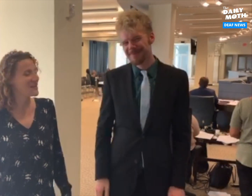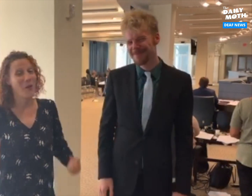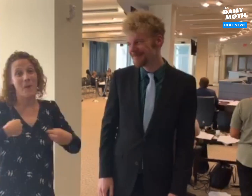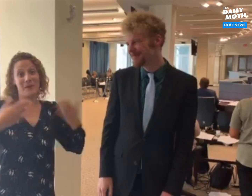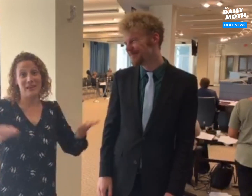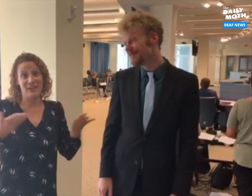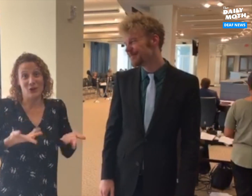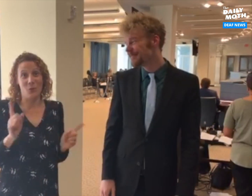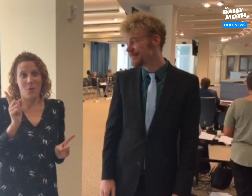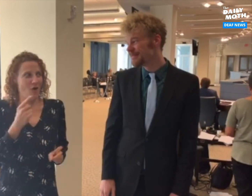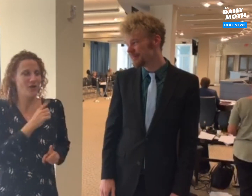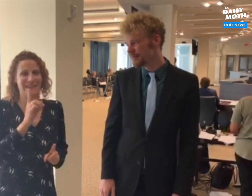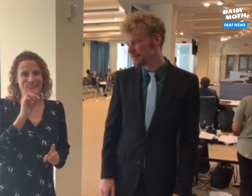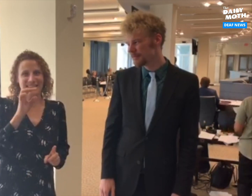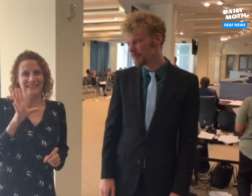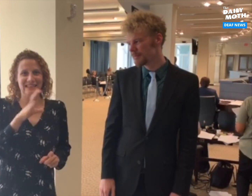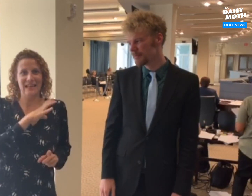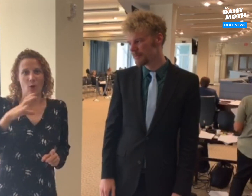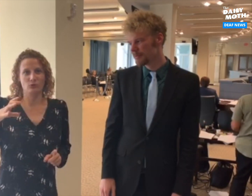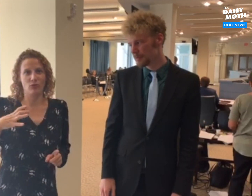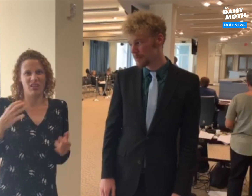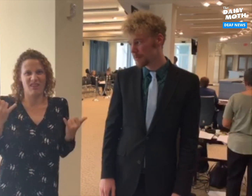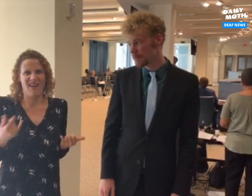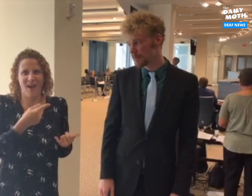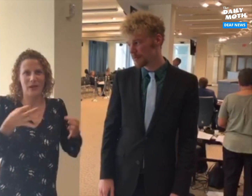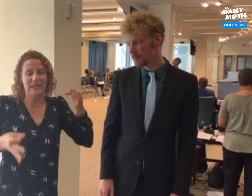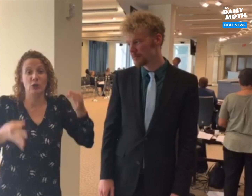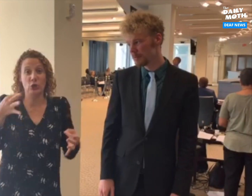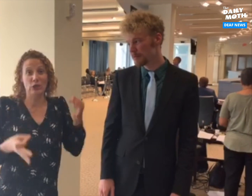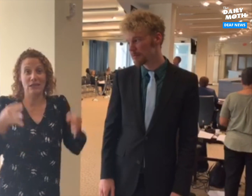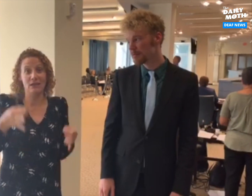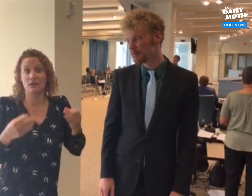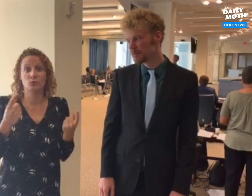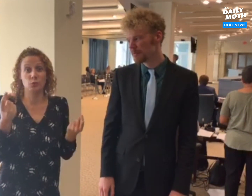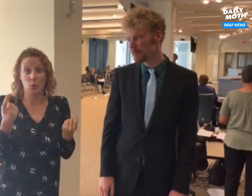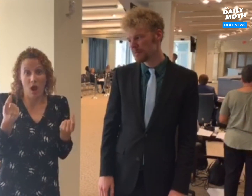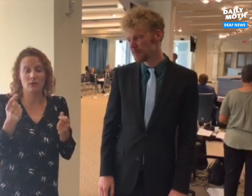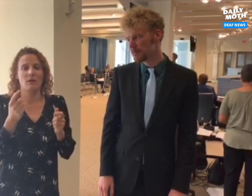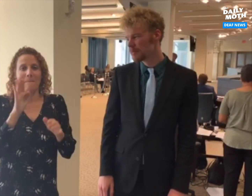We're here at the DC Council and there is a hearing